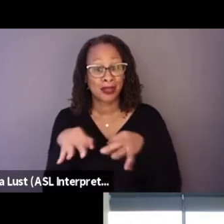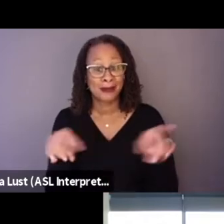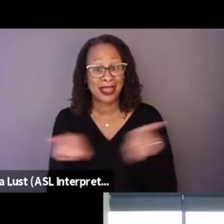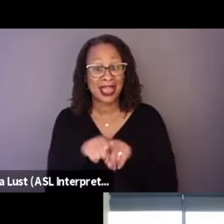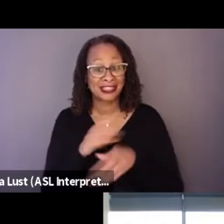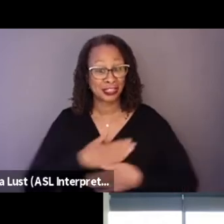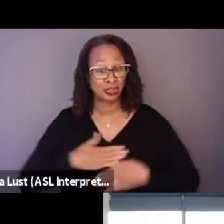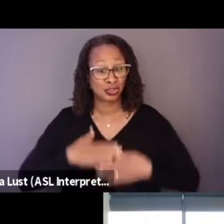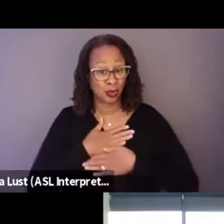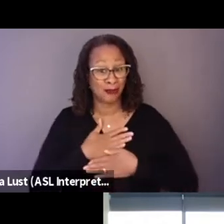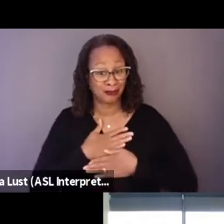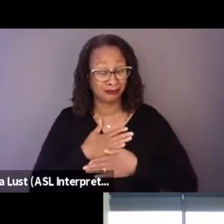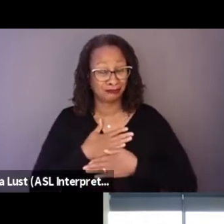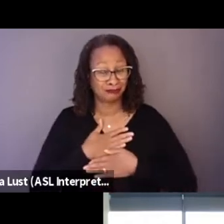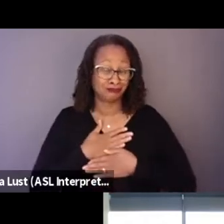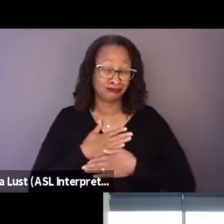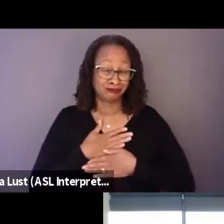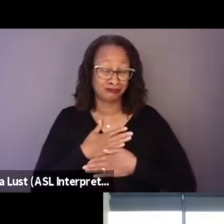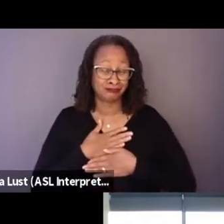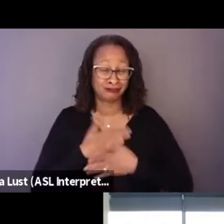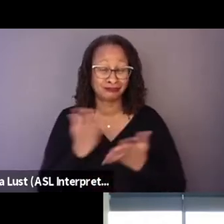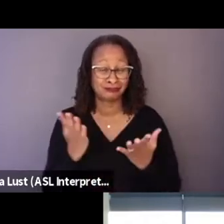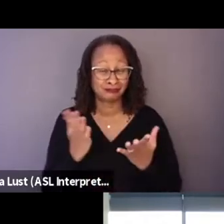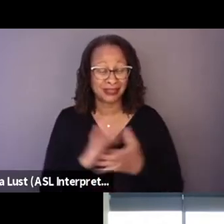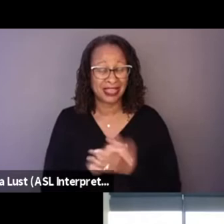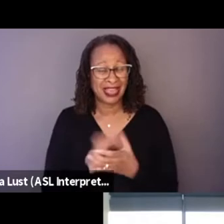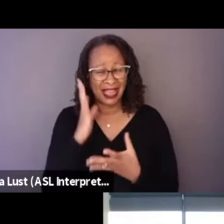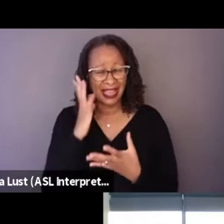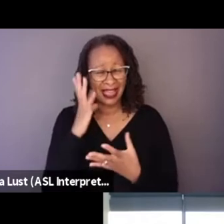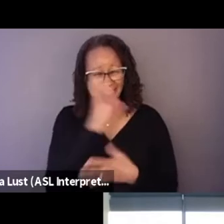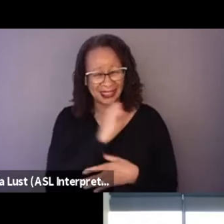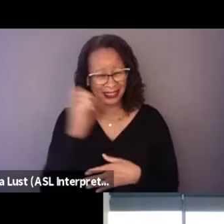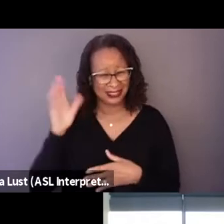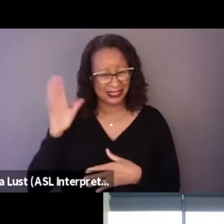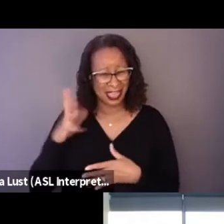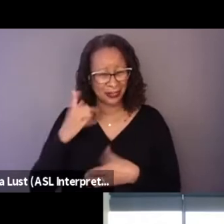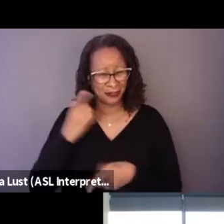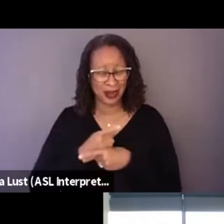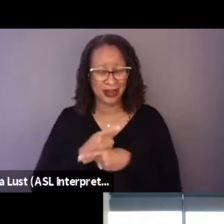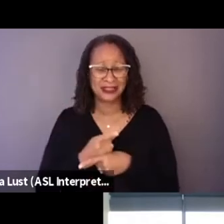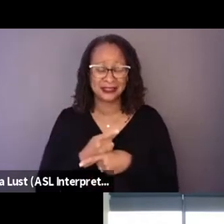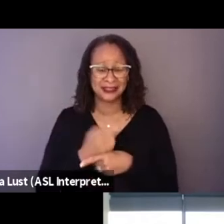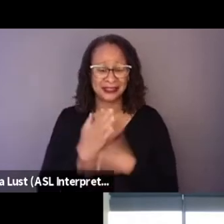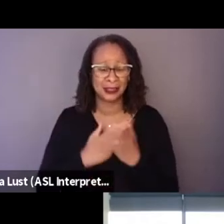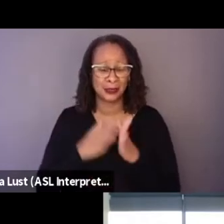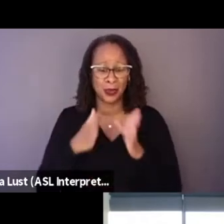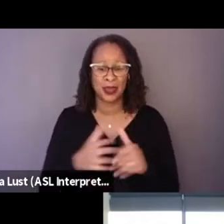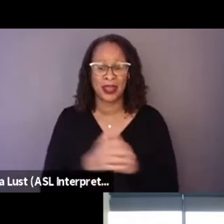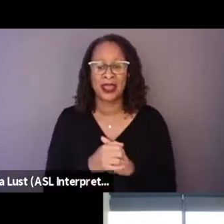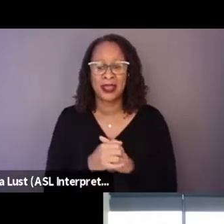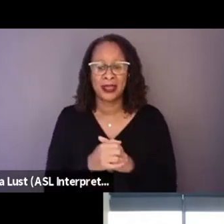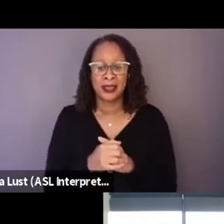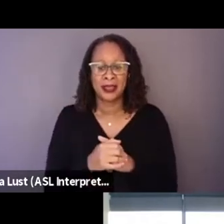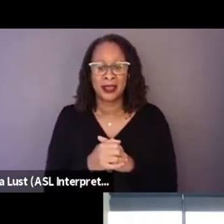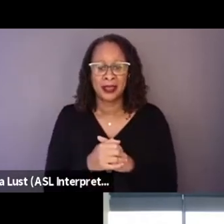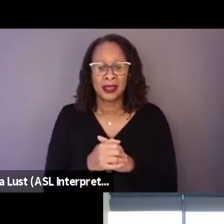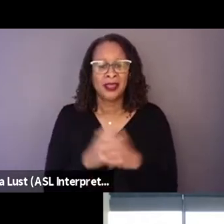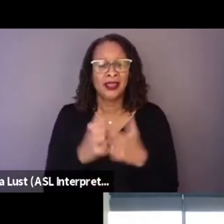But I guess, that's kind of right in some sense, in that there's a lot of normalization